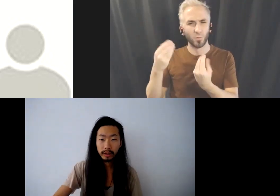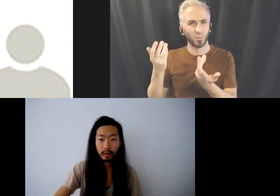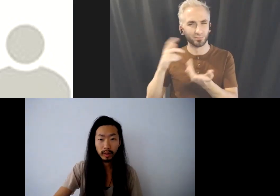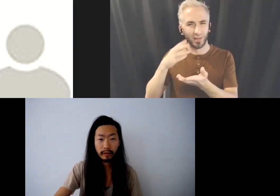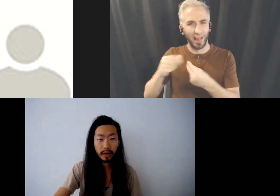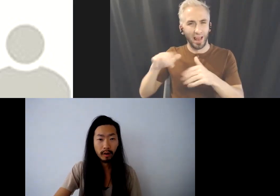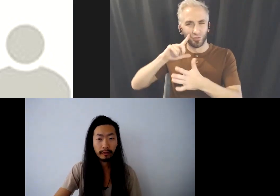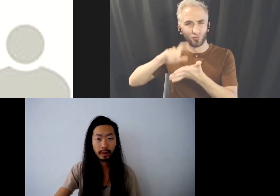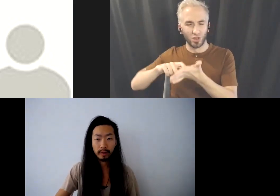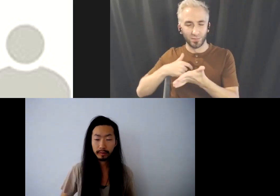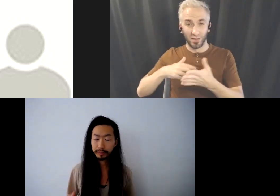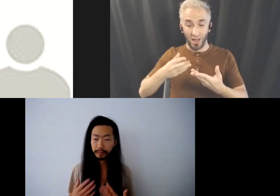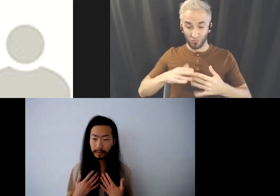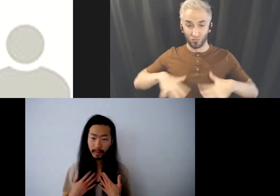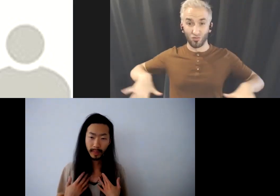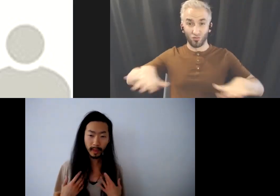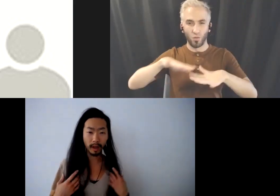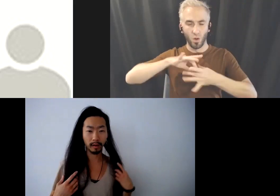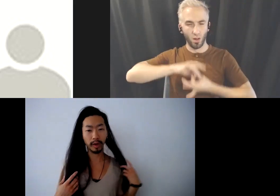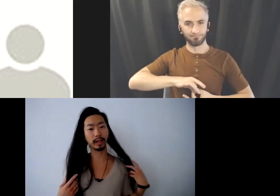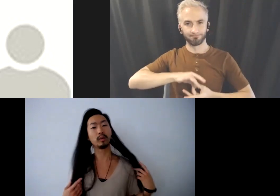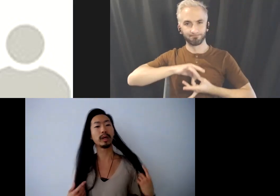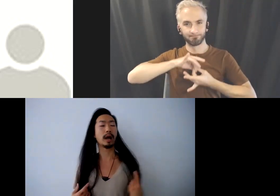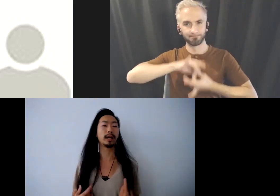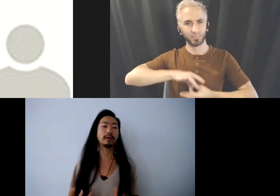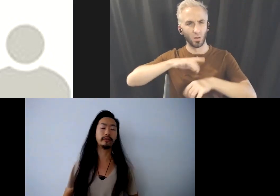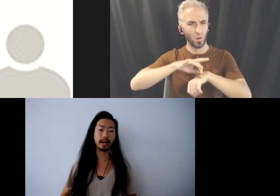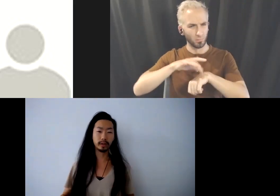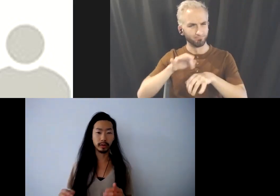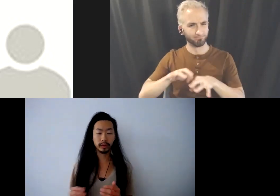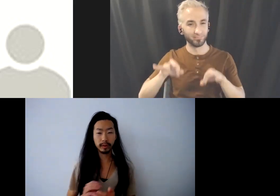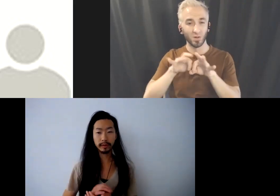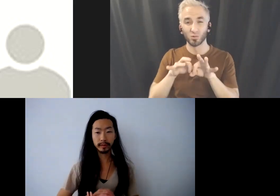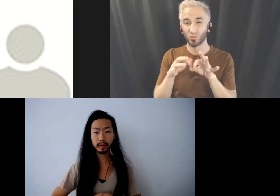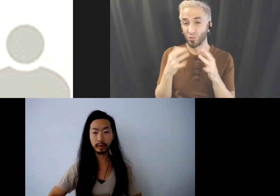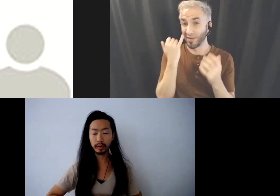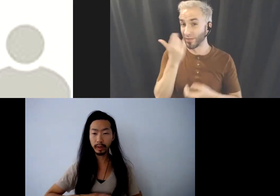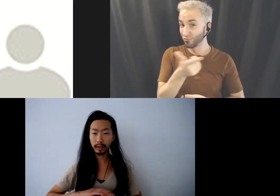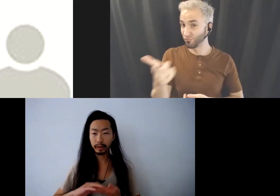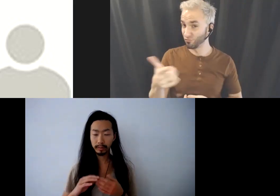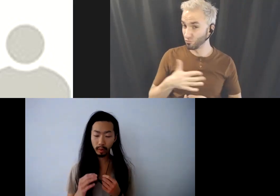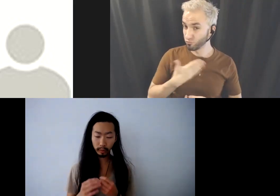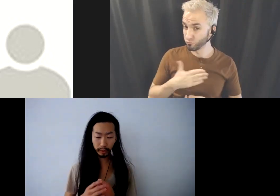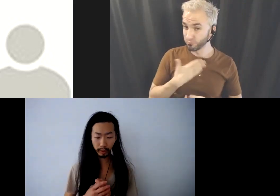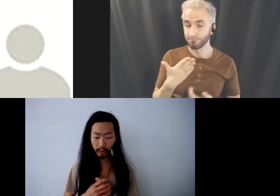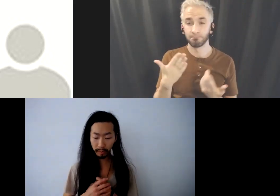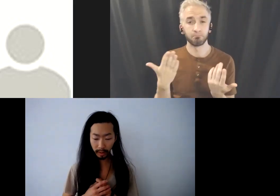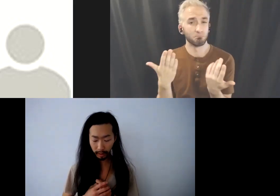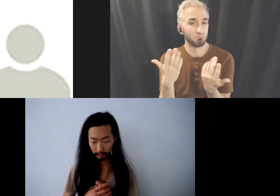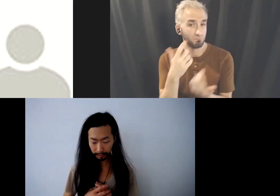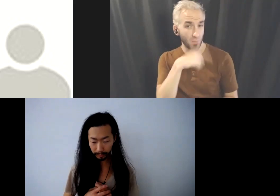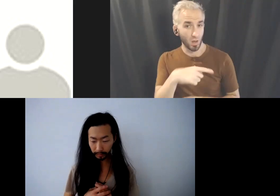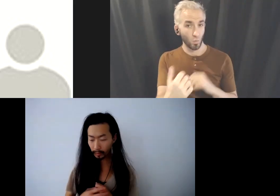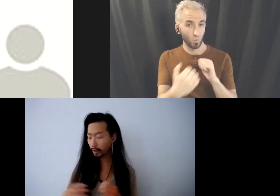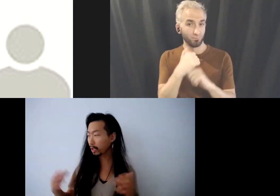So if y'all feel ready I'd like to invite you to do a small ritual with me